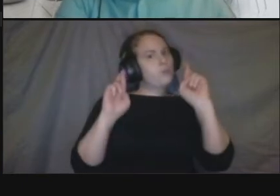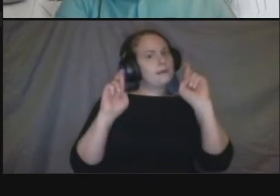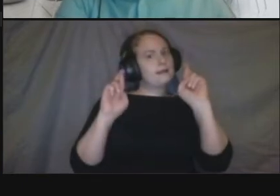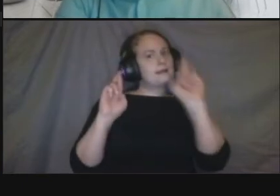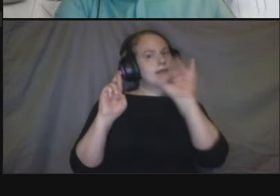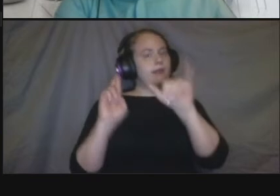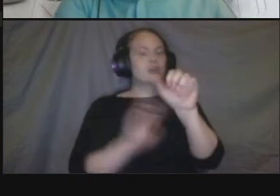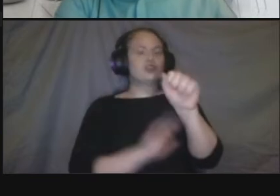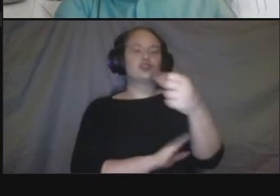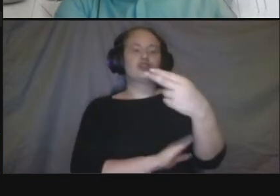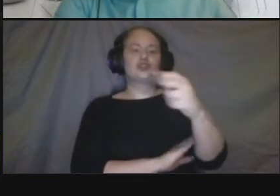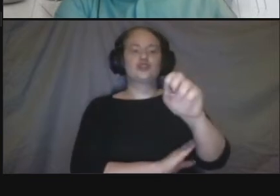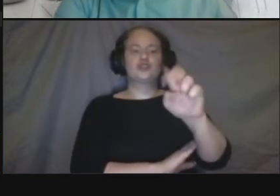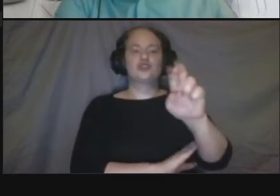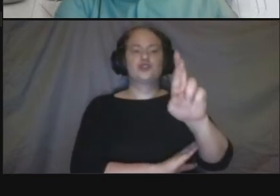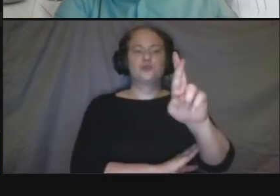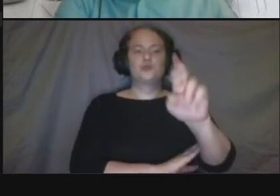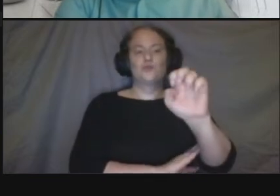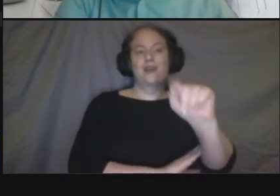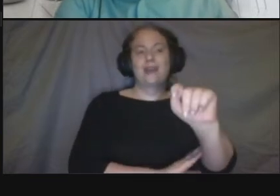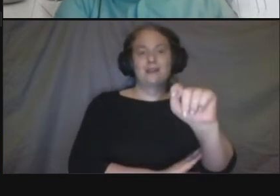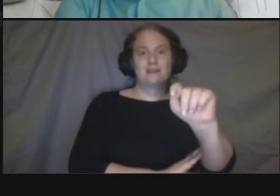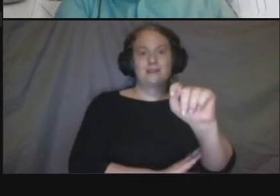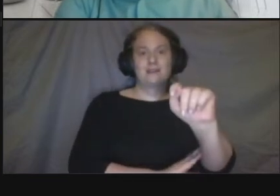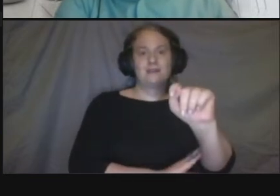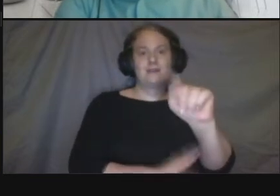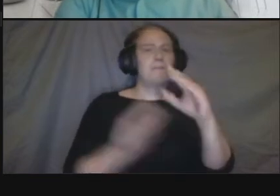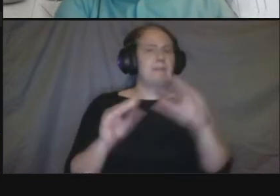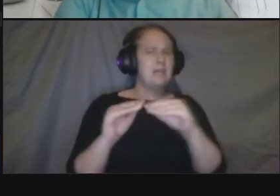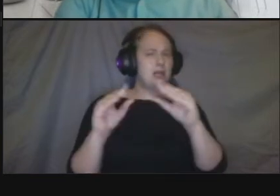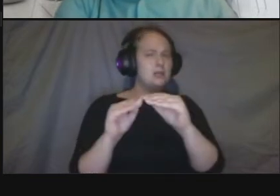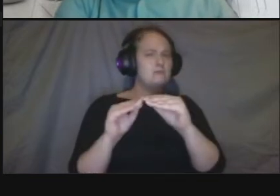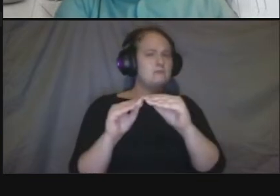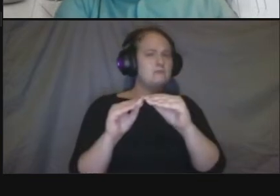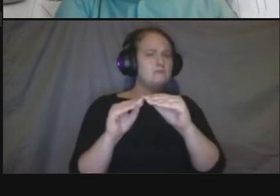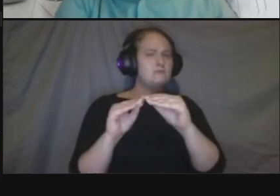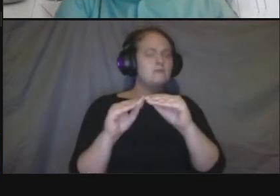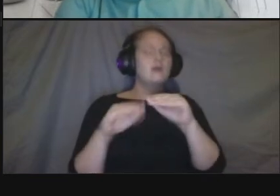in public we're hoping that the pandemic is uh improved at some point at that point